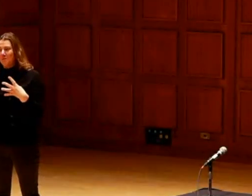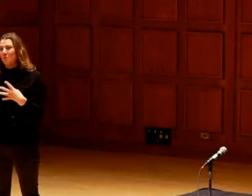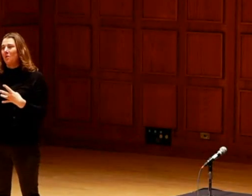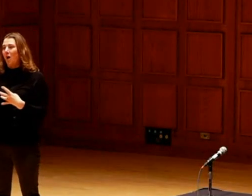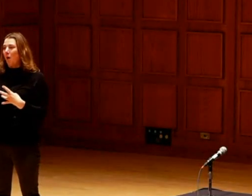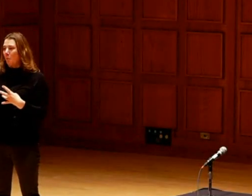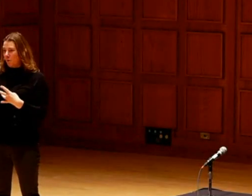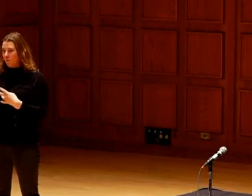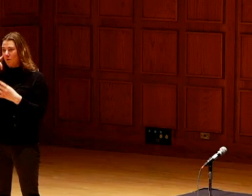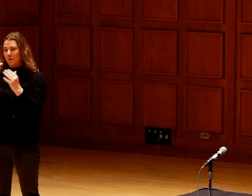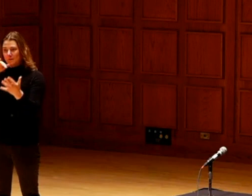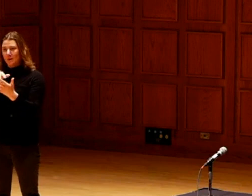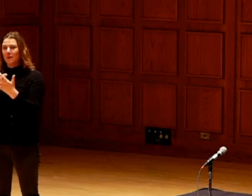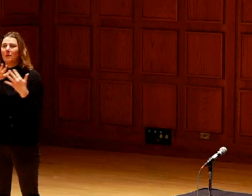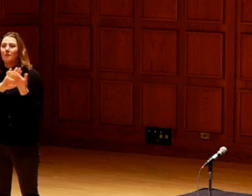study of peace and justice at the College of St.